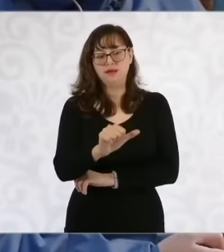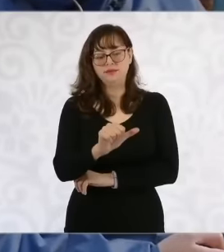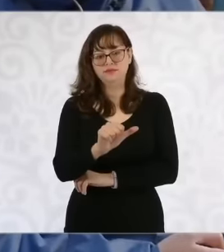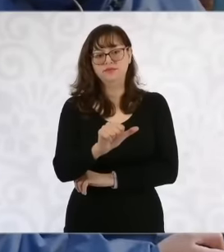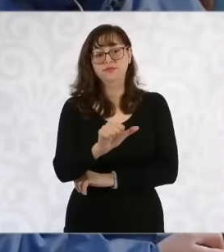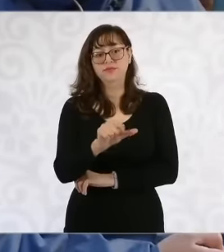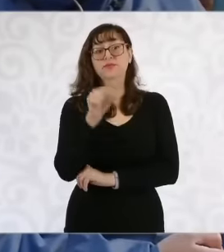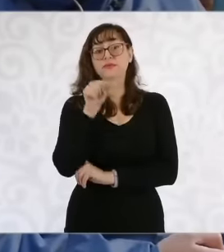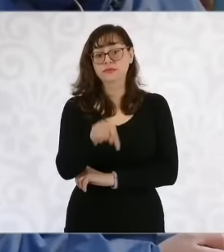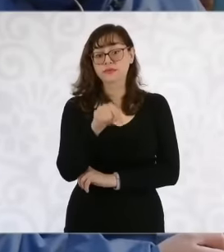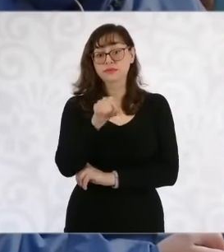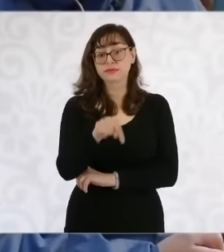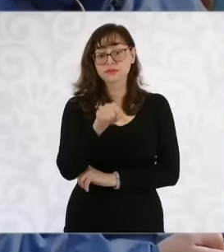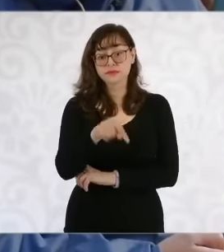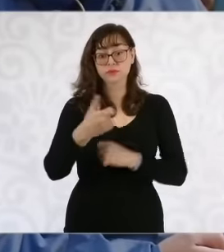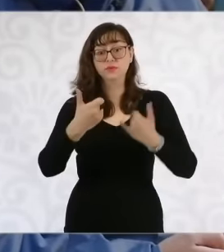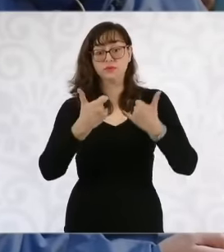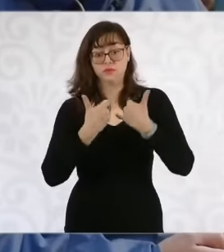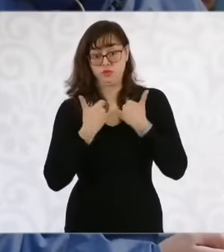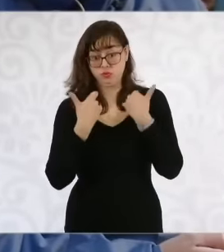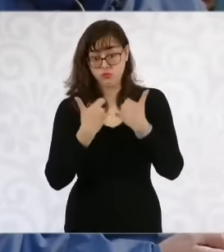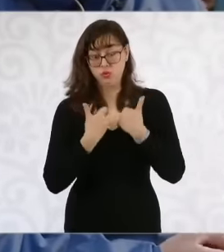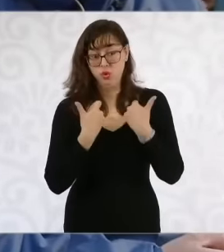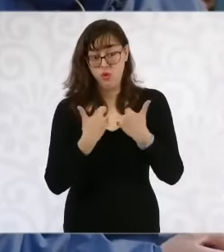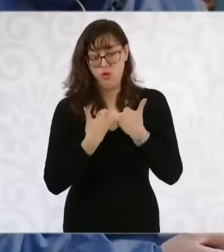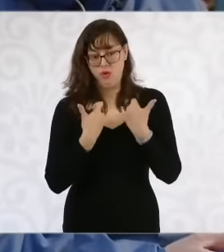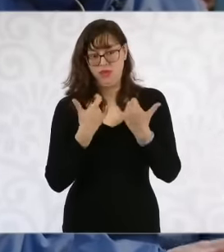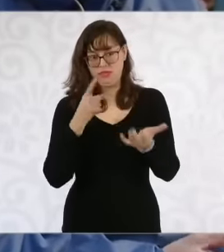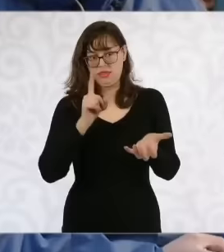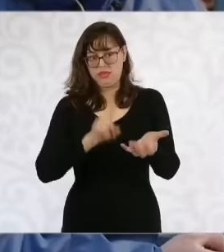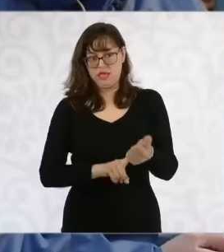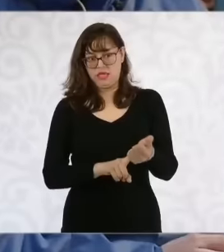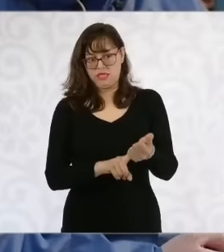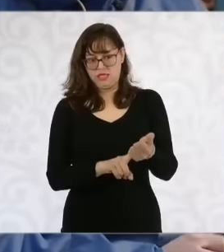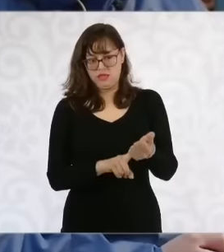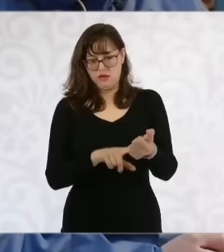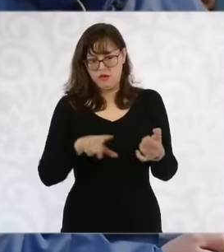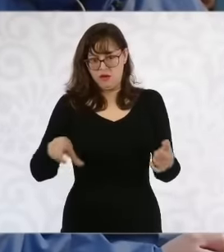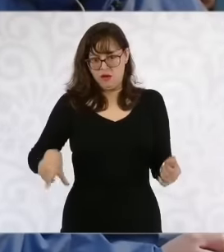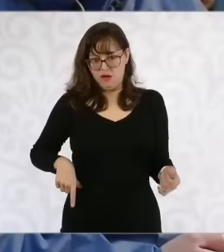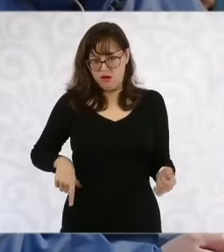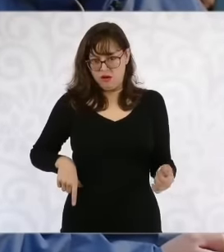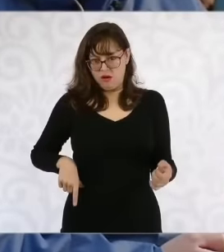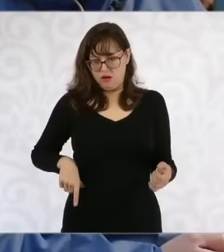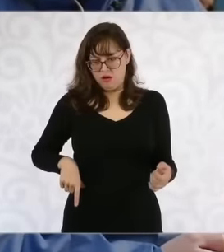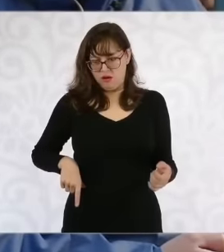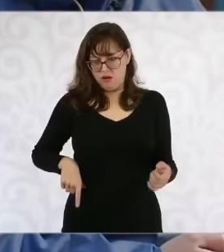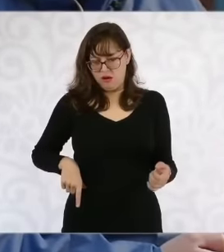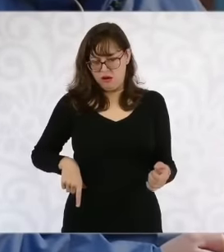worked in the government at that time, I missed the surname Kim. I don't